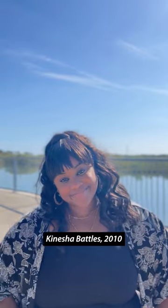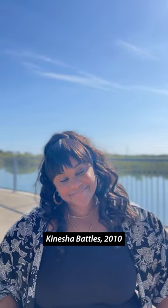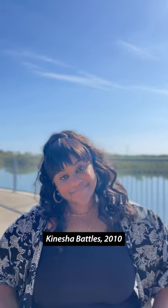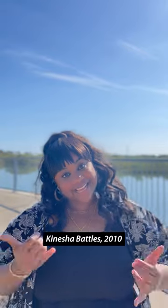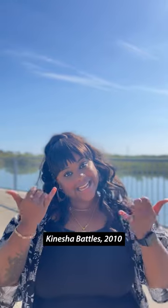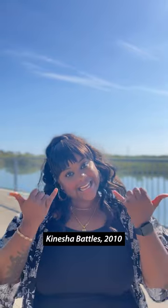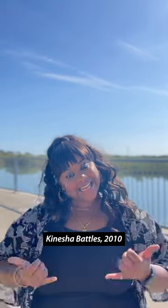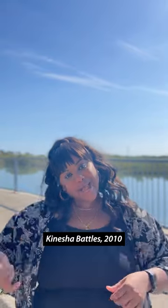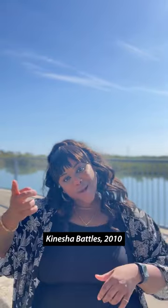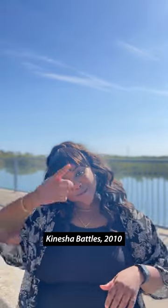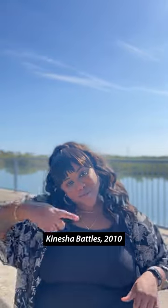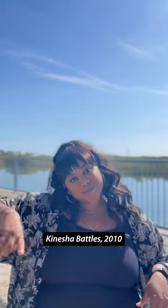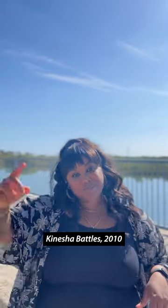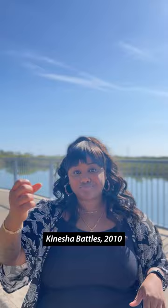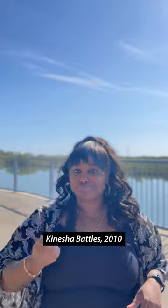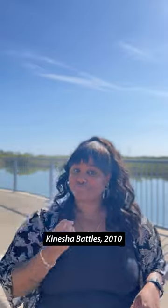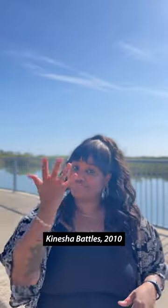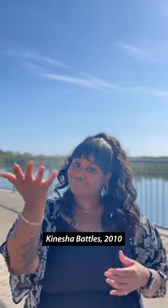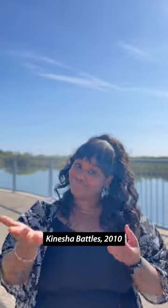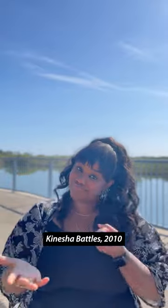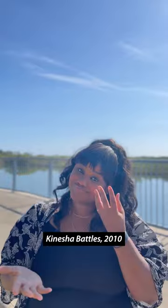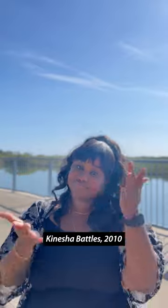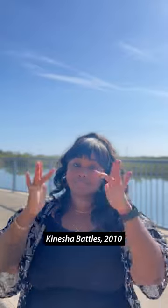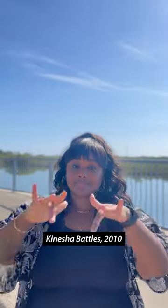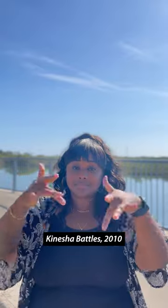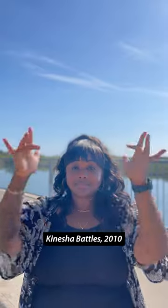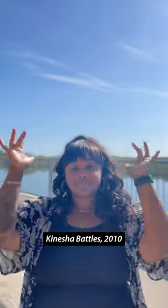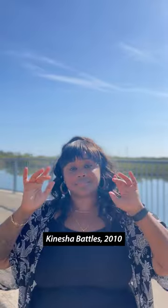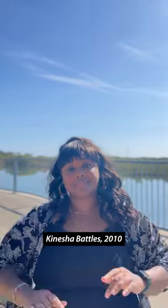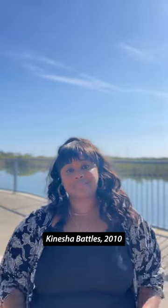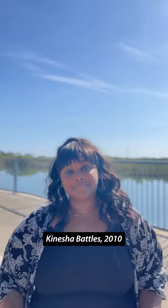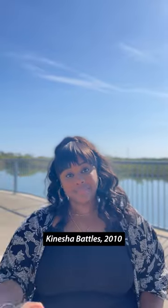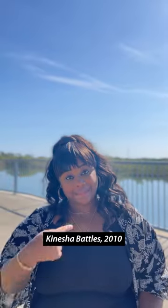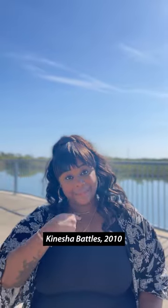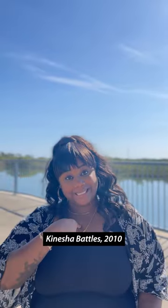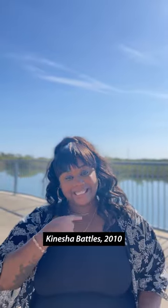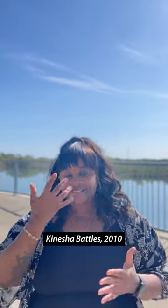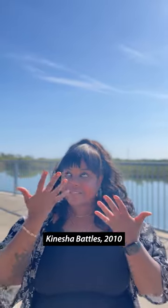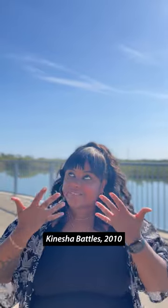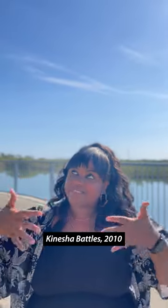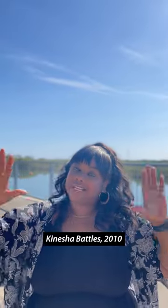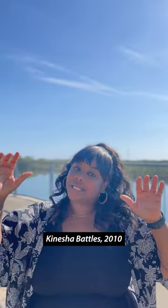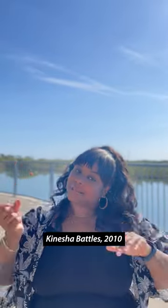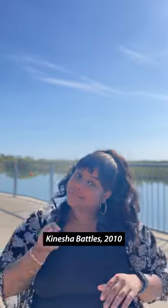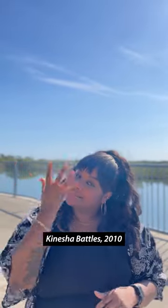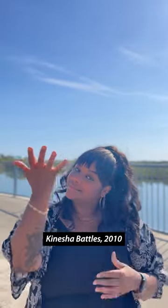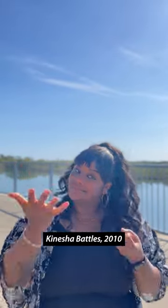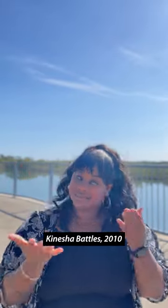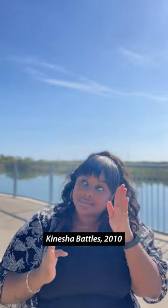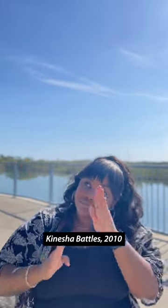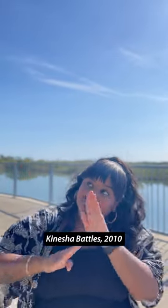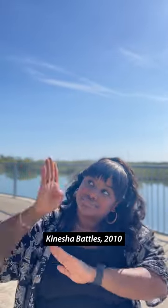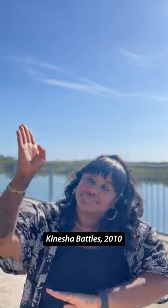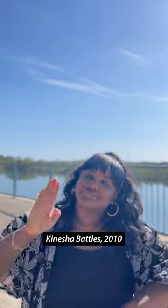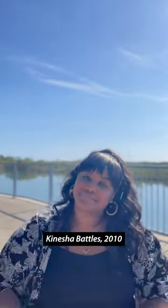Today you’ll be performing. And you’ll shine! Like you, I performed and I thrived!